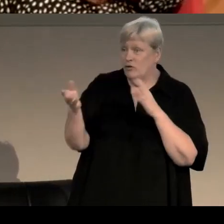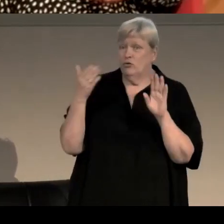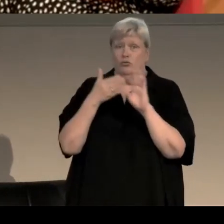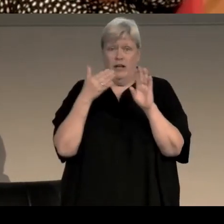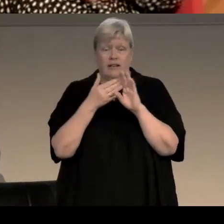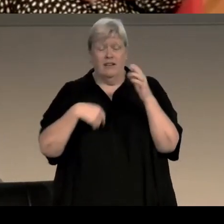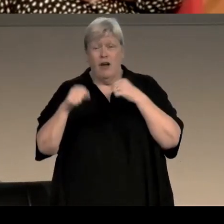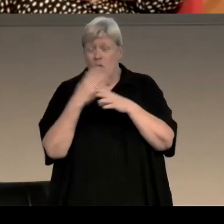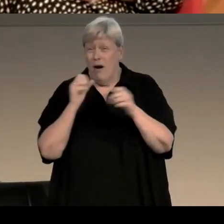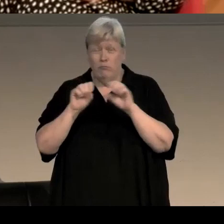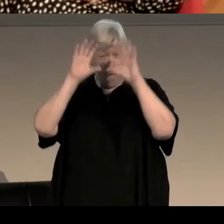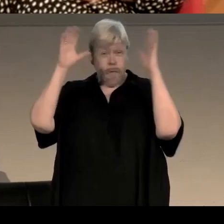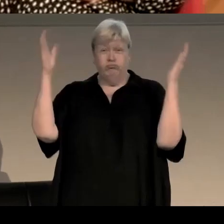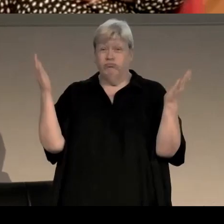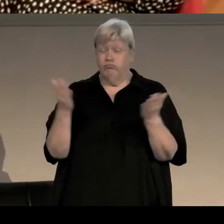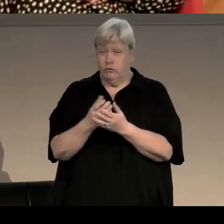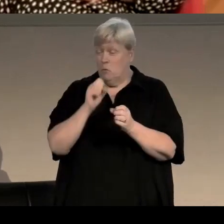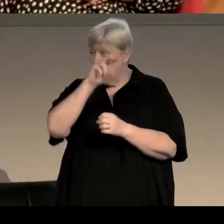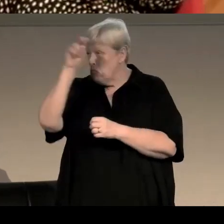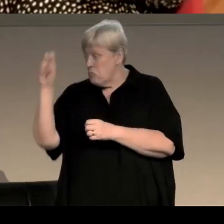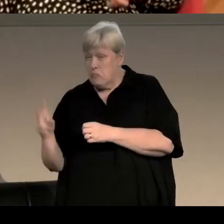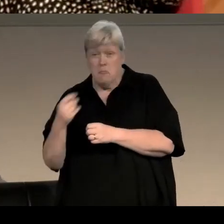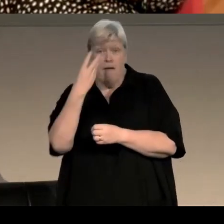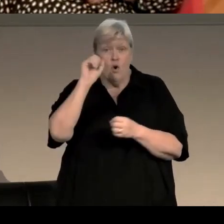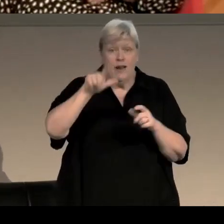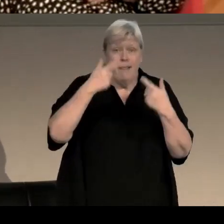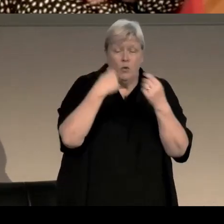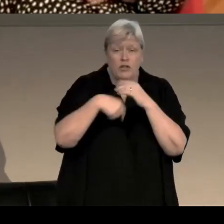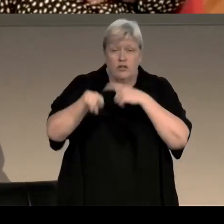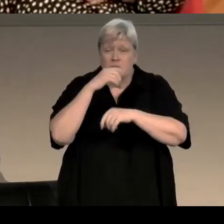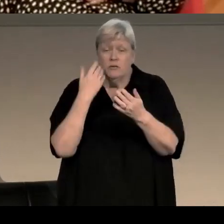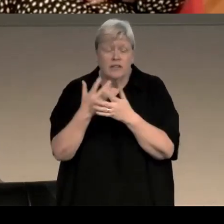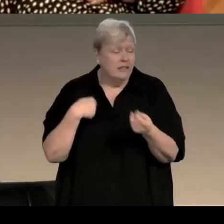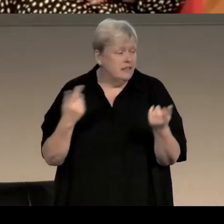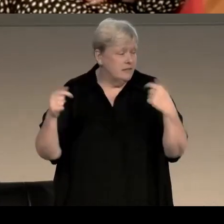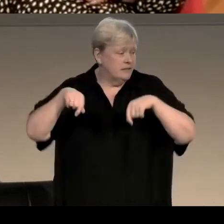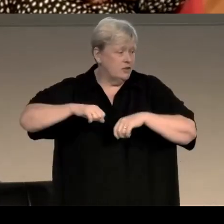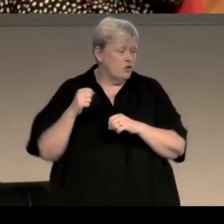Her works have been translated into 40 languages, but her perspective remains resolutely Scottish.